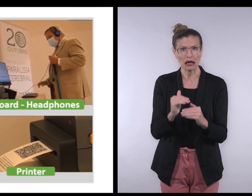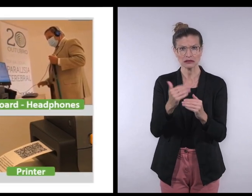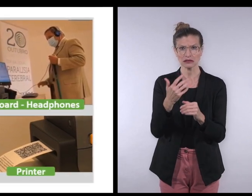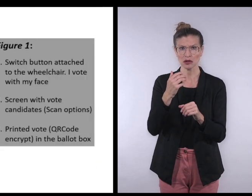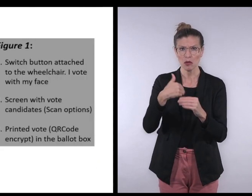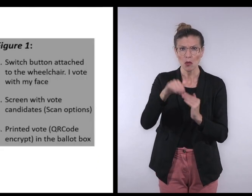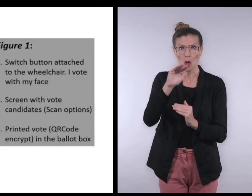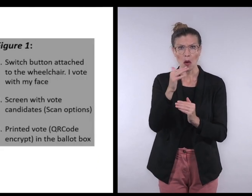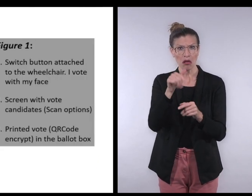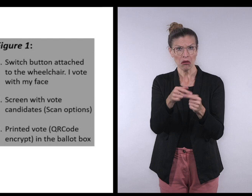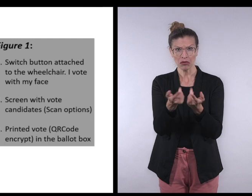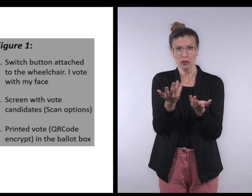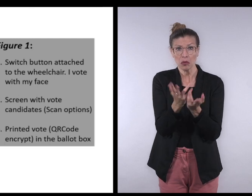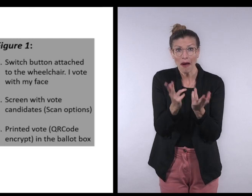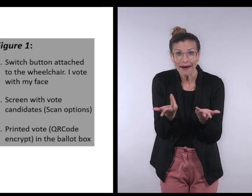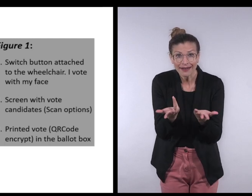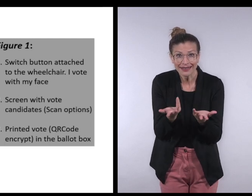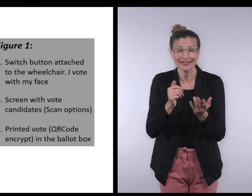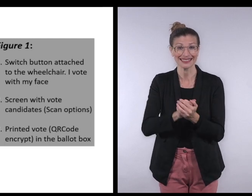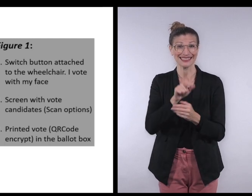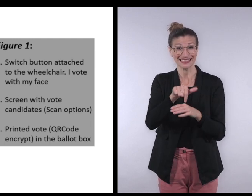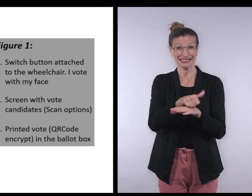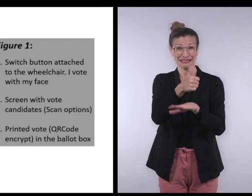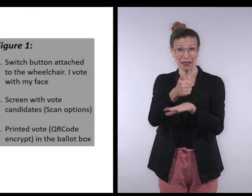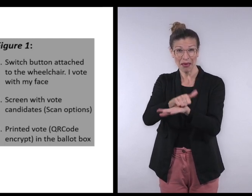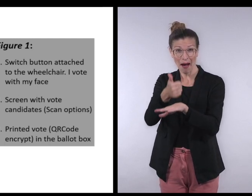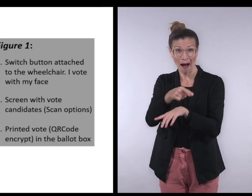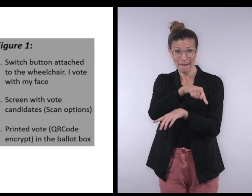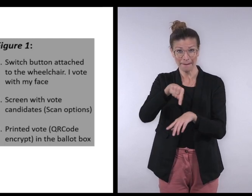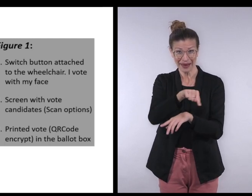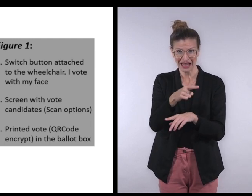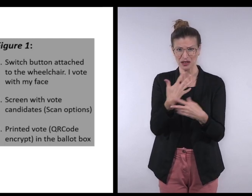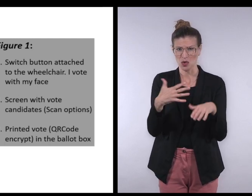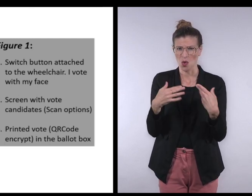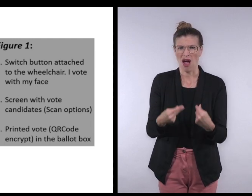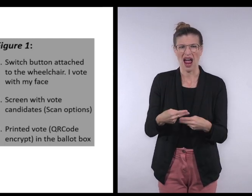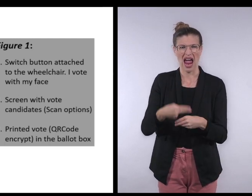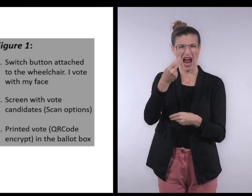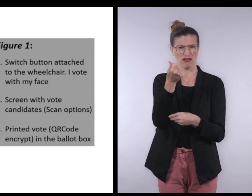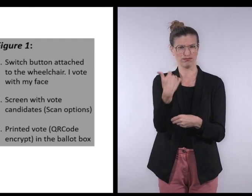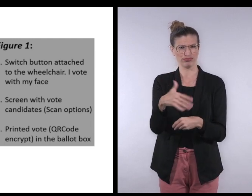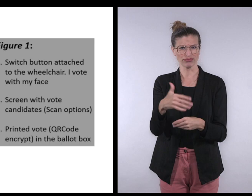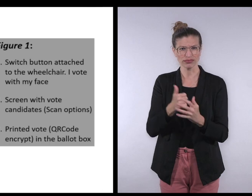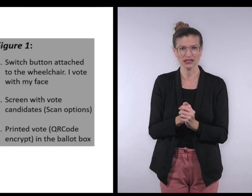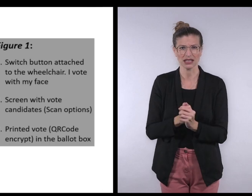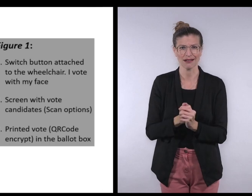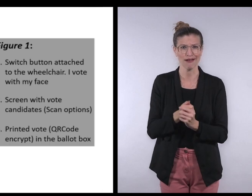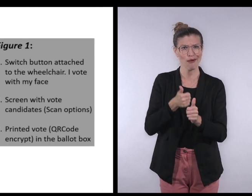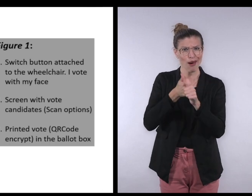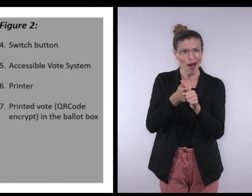that less is more and that is why it is very easy to set up and cost is not too high